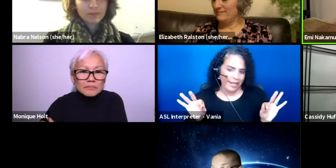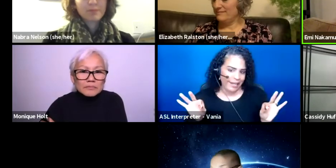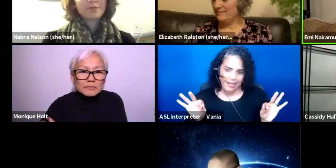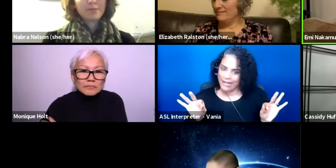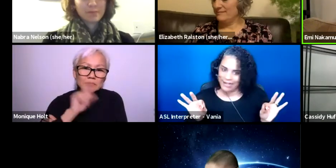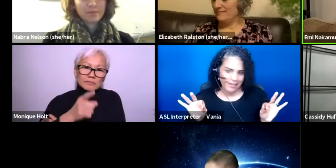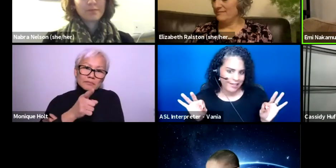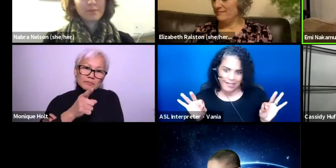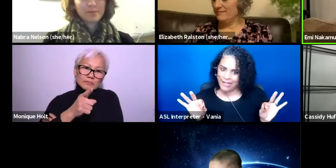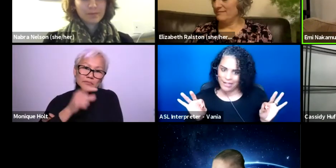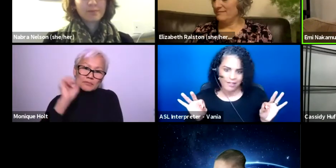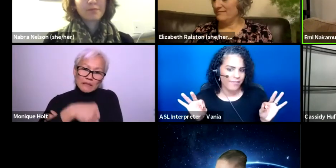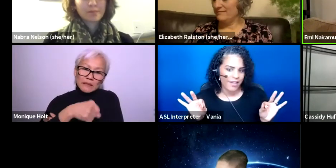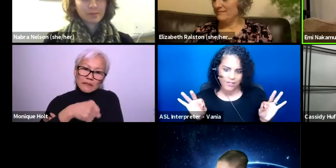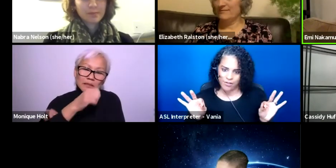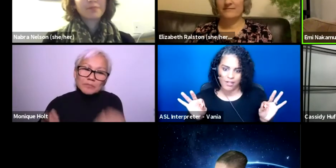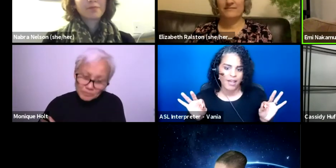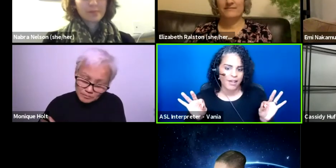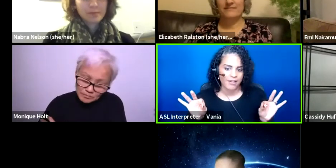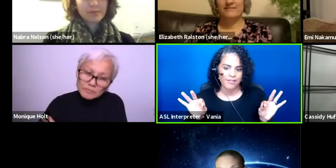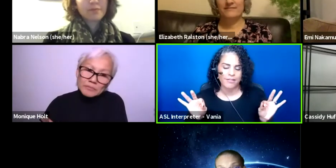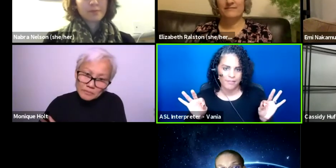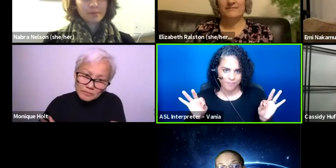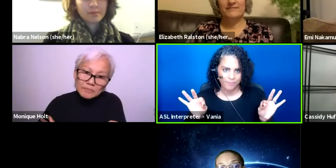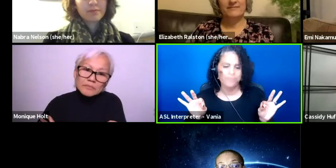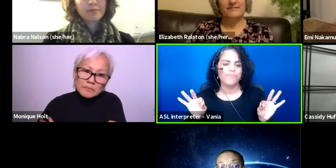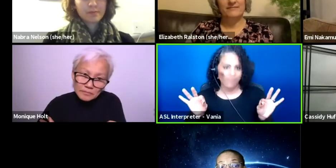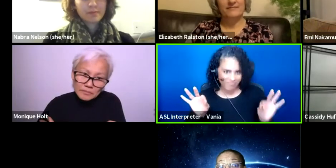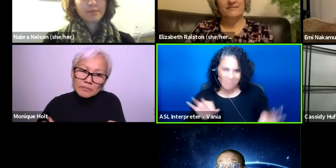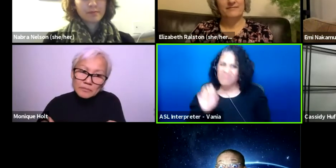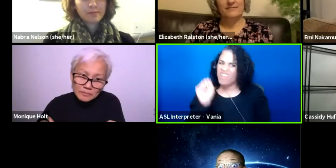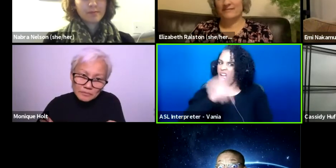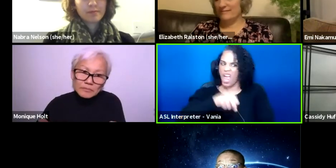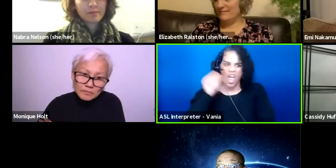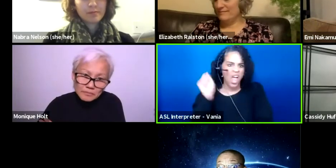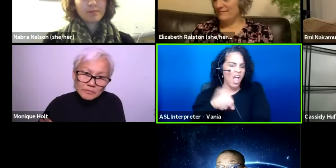That's true, yes. Yeah, yeah.